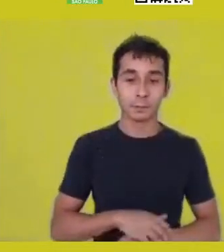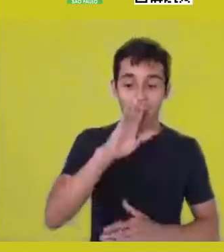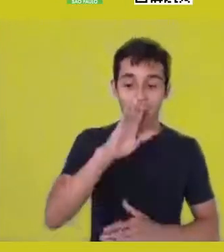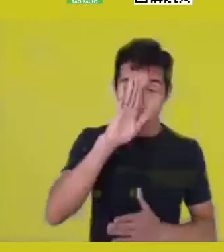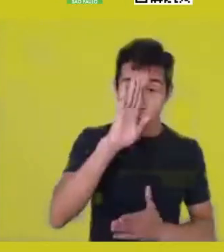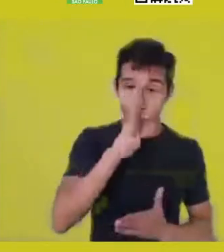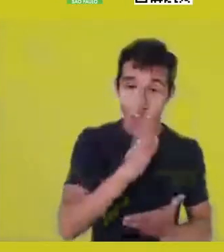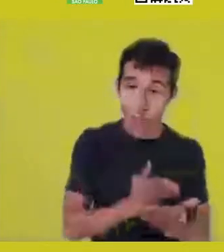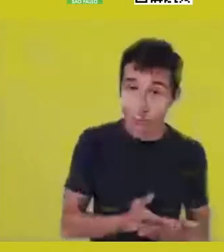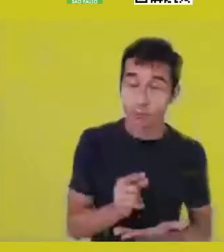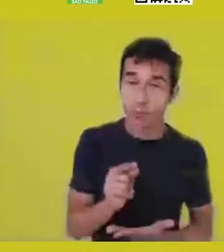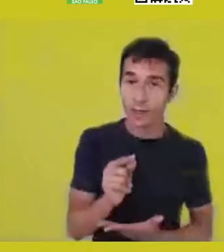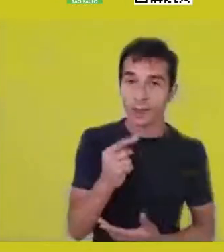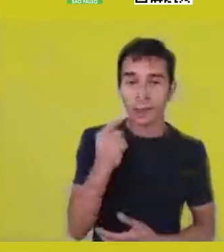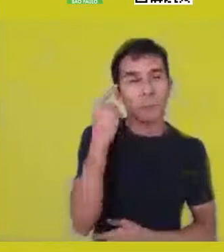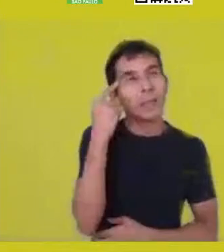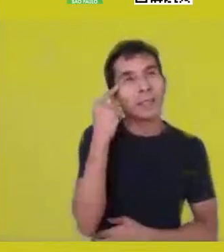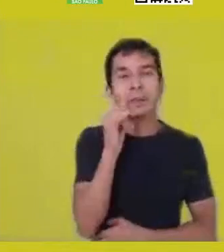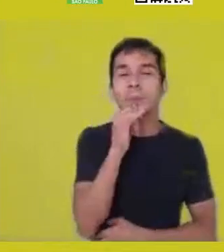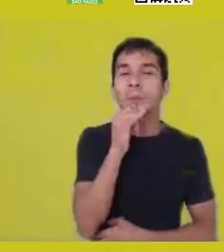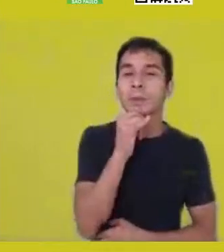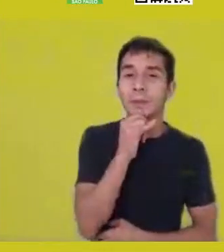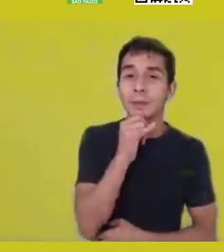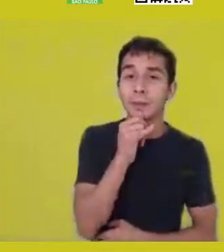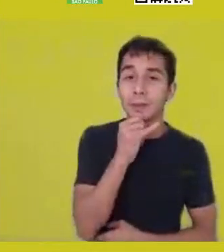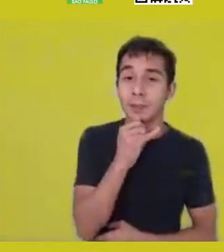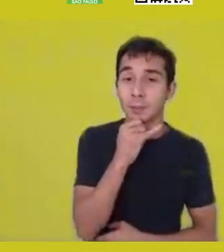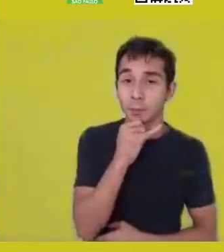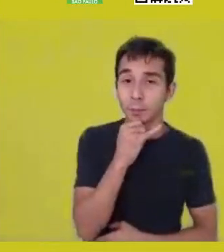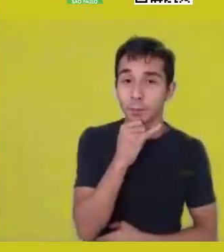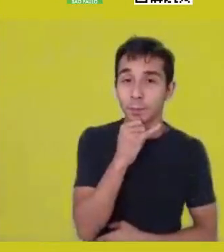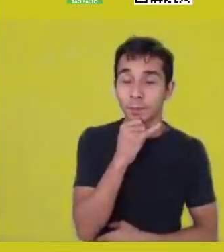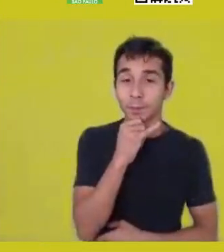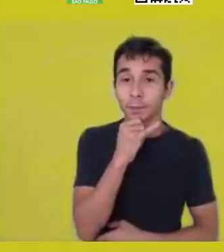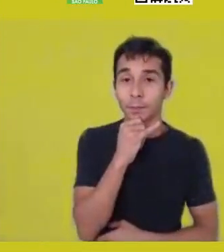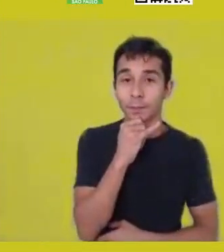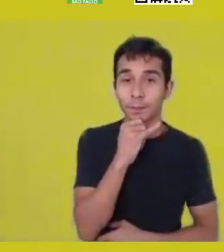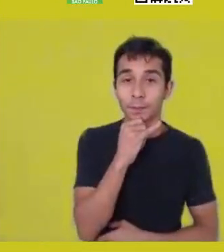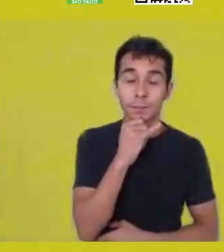And then I was thinking, one of those possibilities